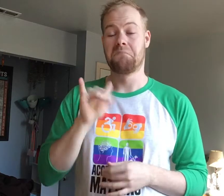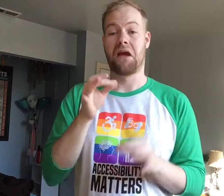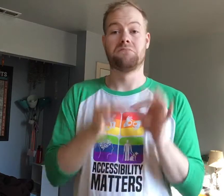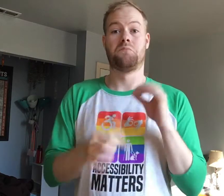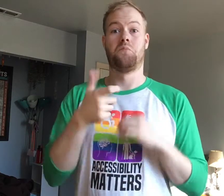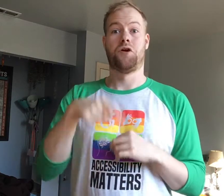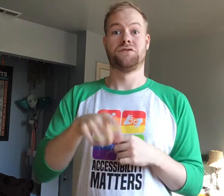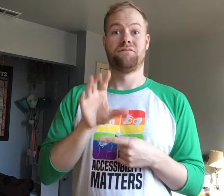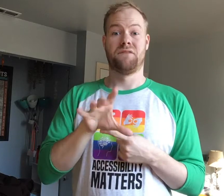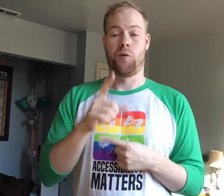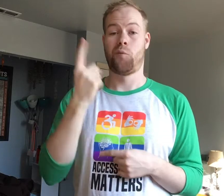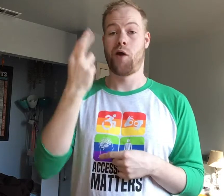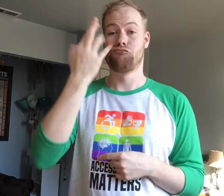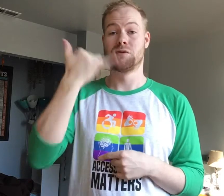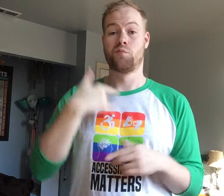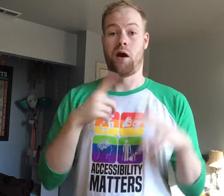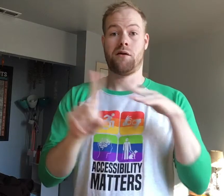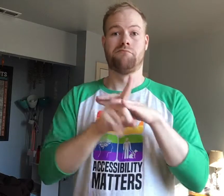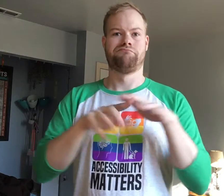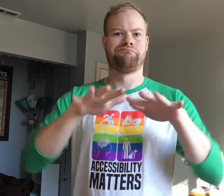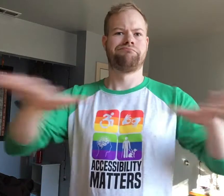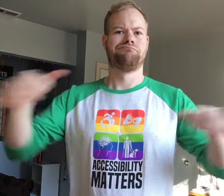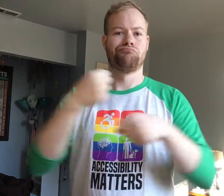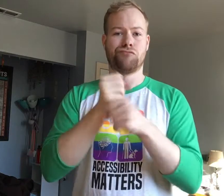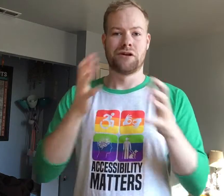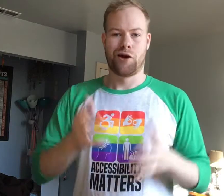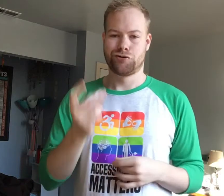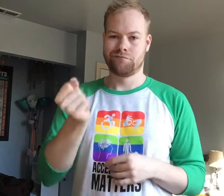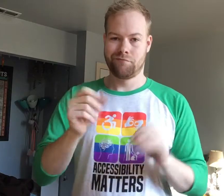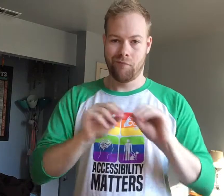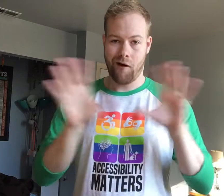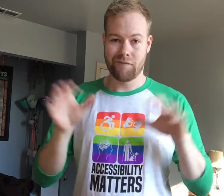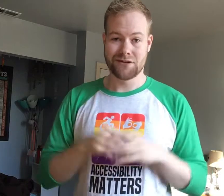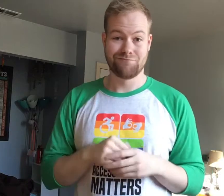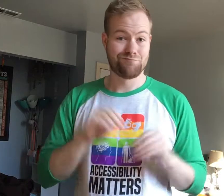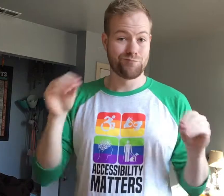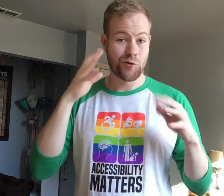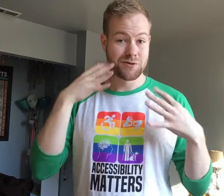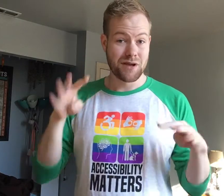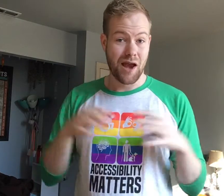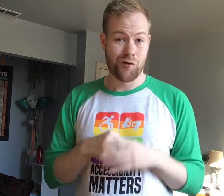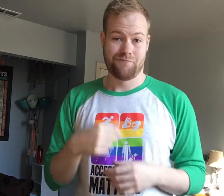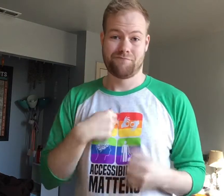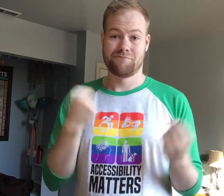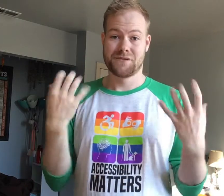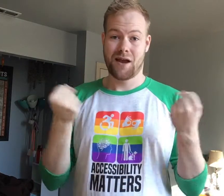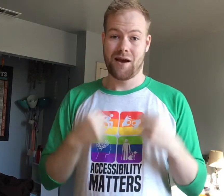By simply watching this video, one reason why I stick out in a sea of creators is immediately obvious: There’s no sound, and I’m signing.